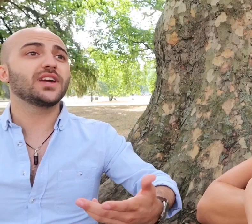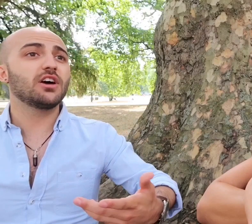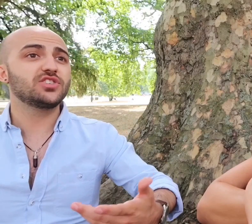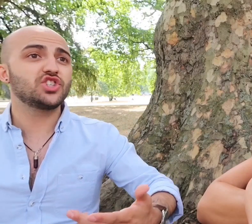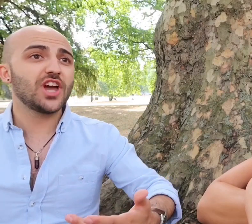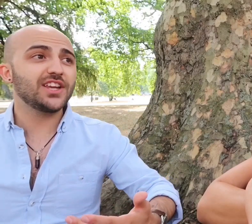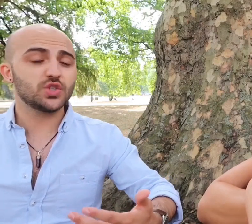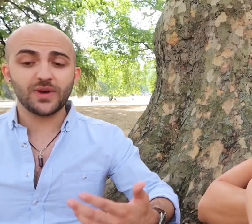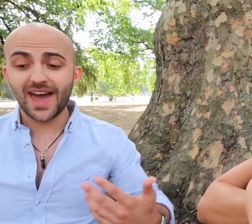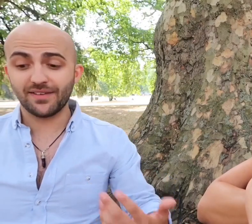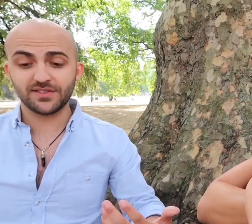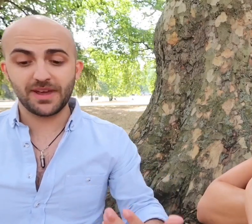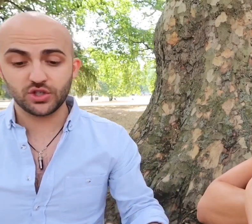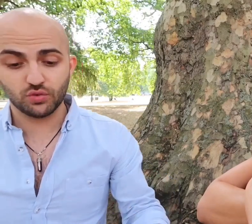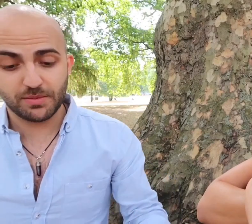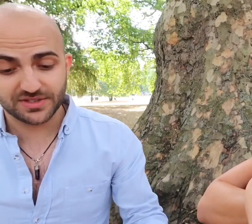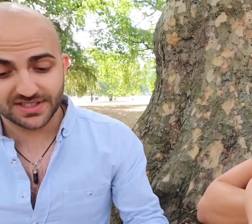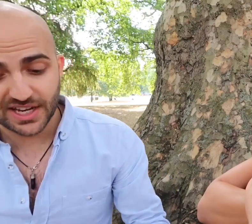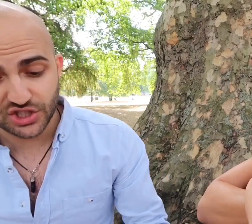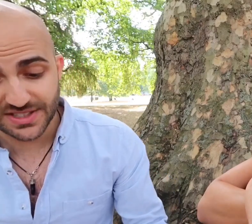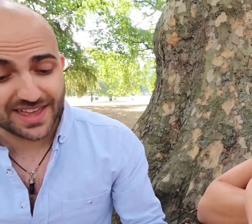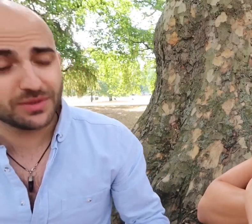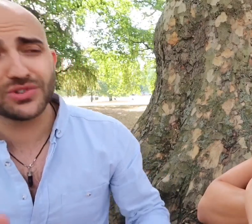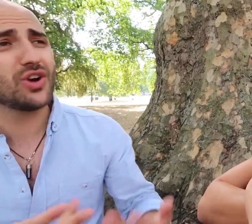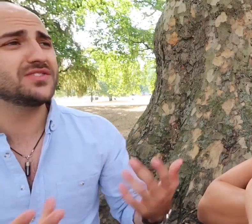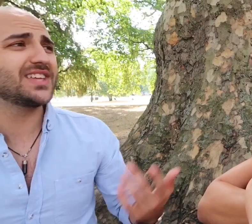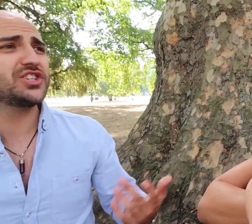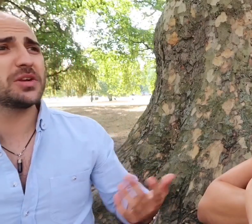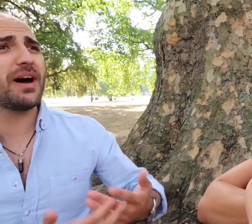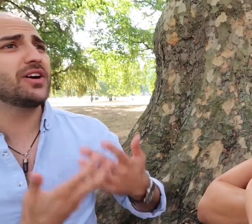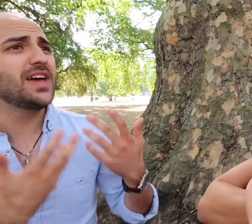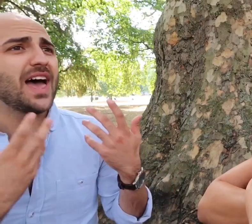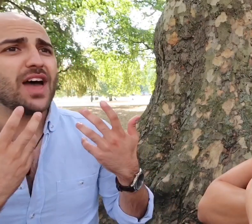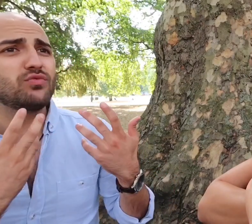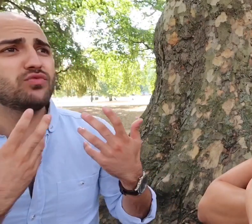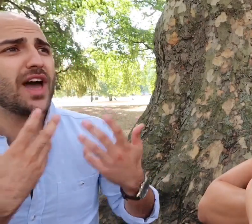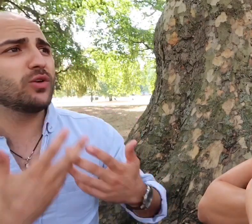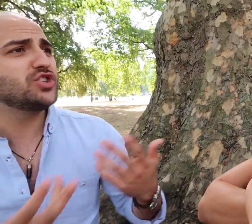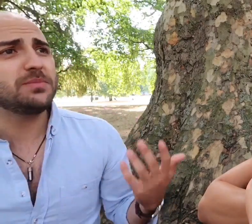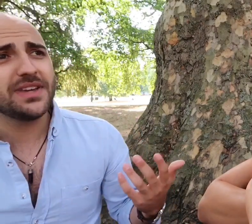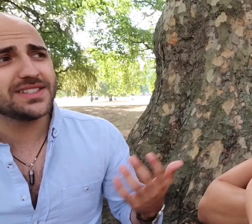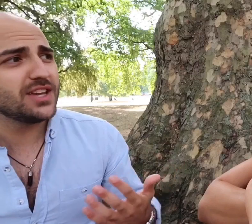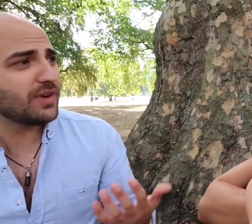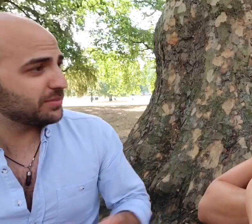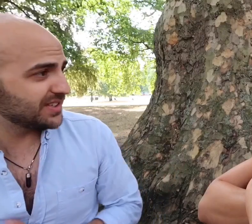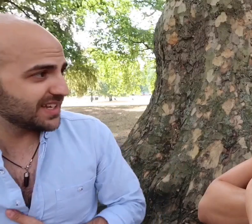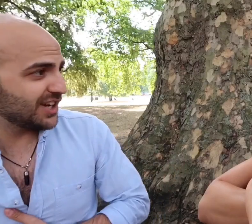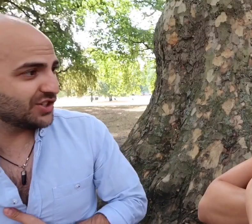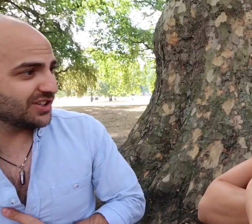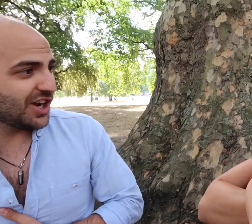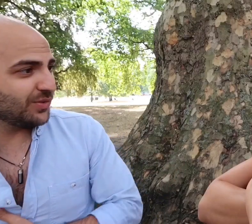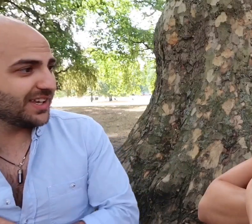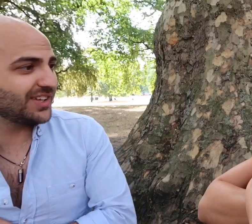encourage a change we have to make sure representations are there. There was a conversation about LGBT representation you know